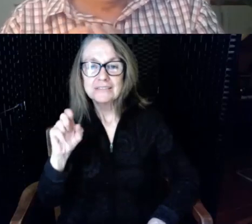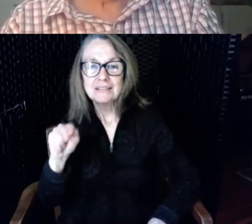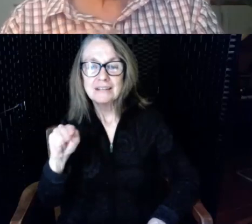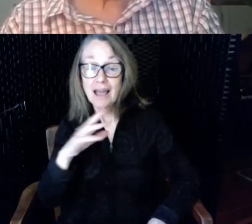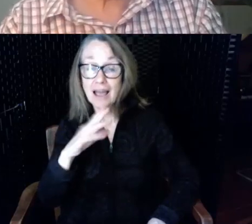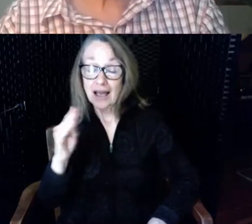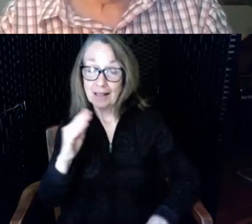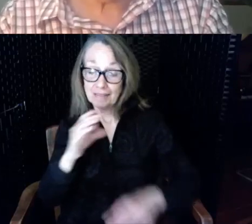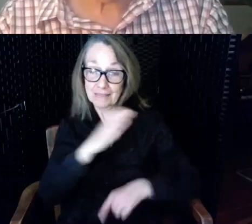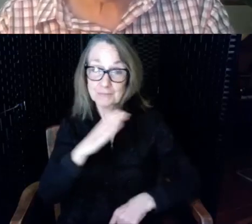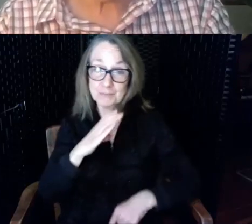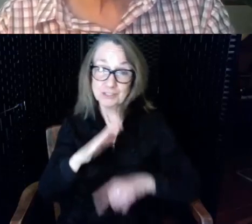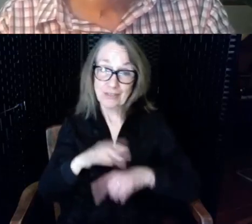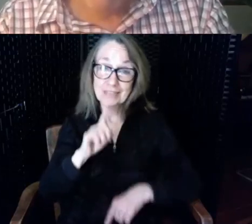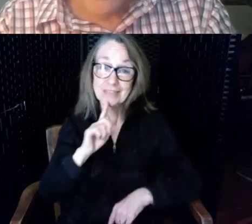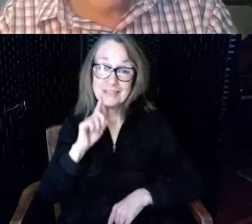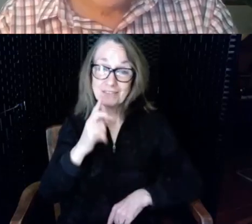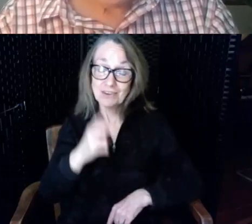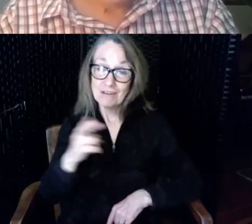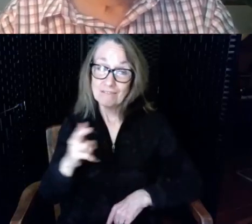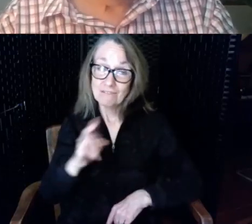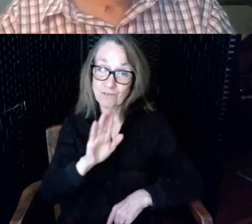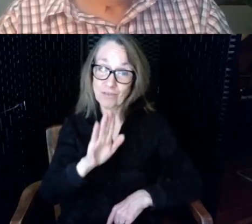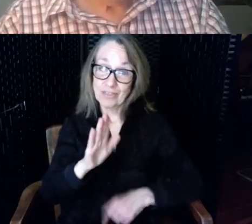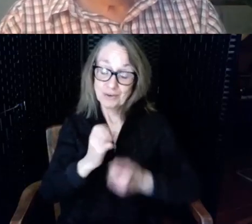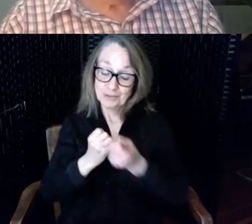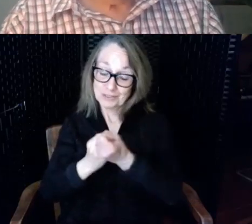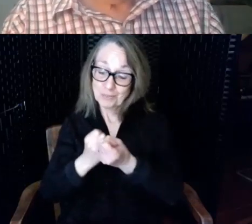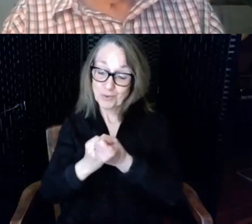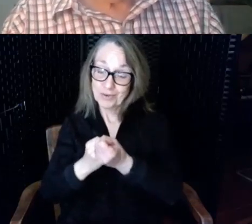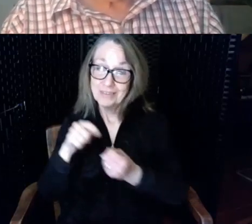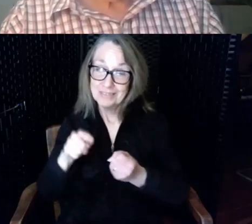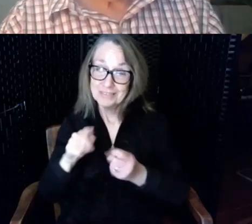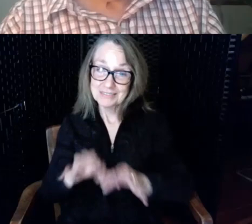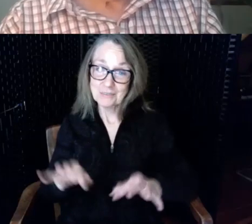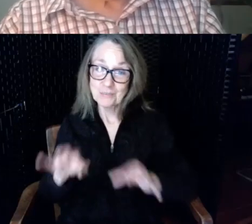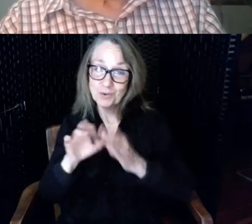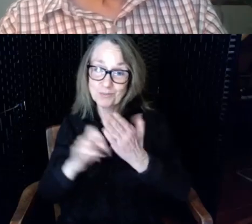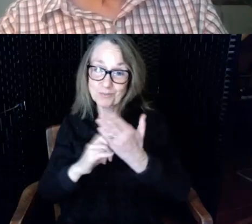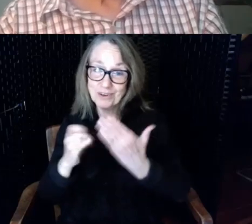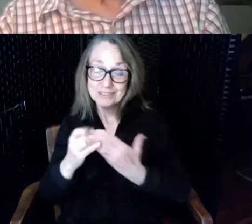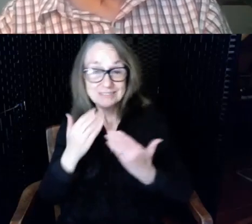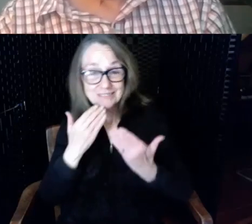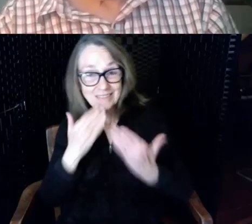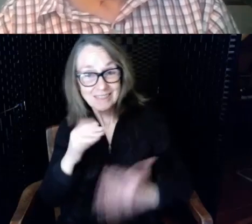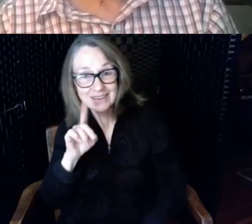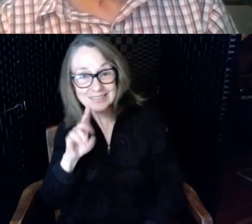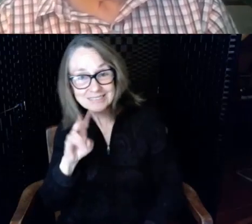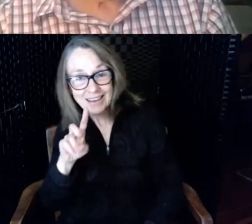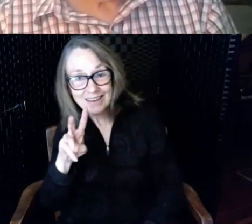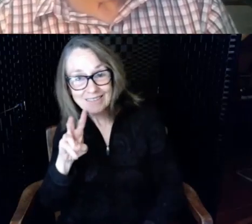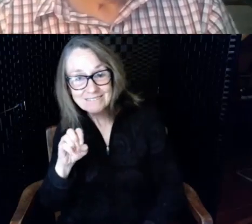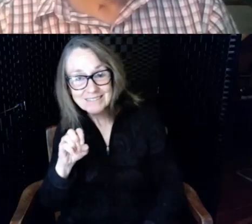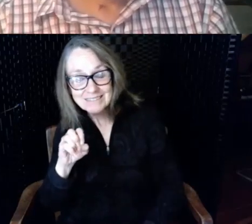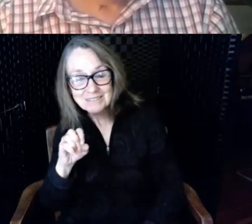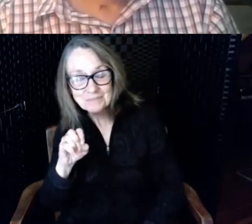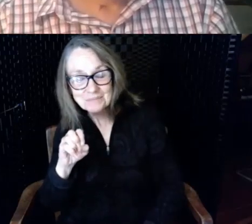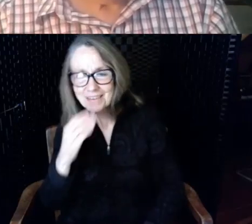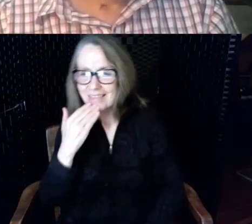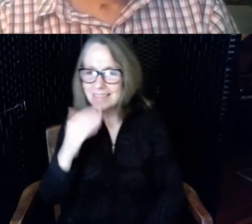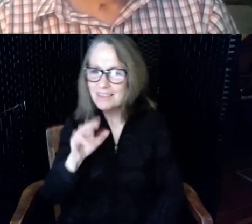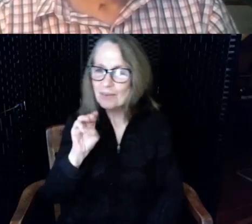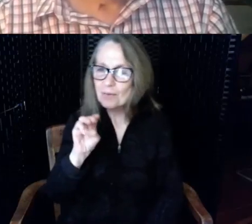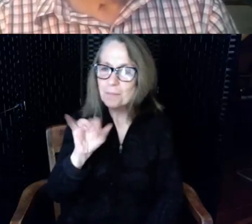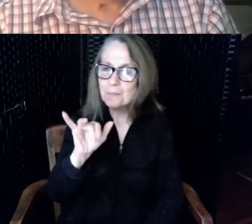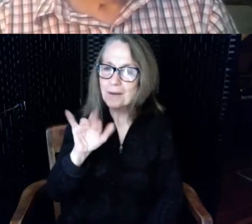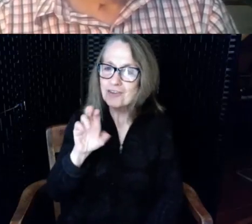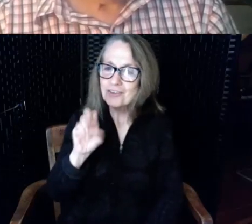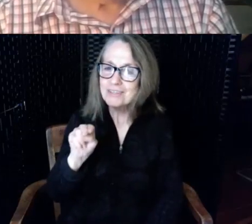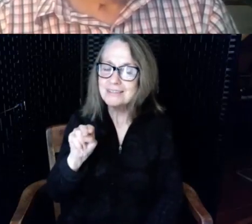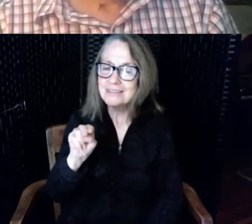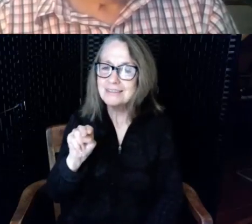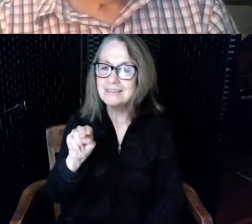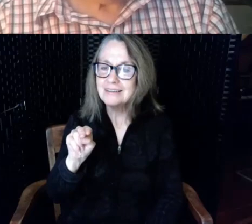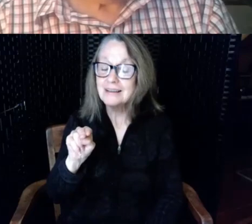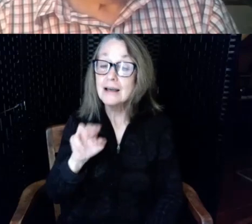this important project thanks Dave all right Thank You Myron Myron is a very